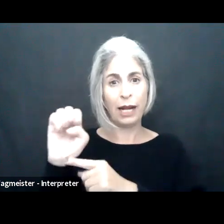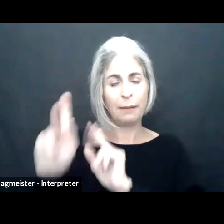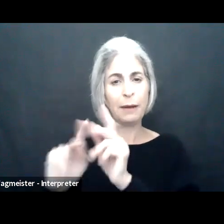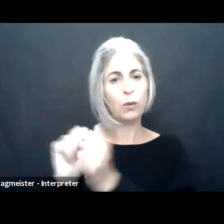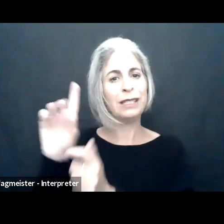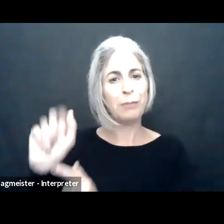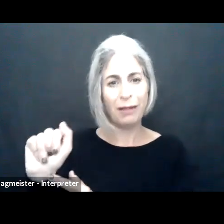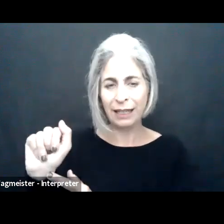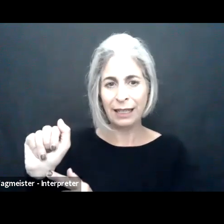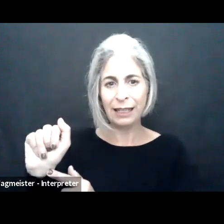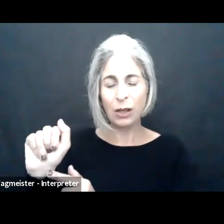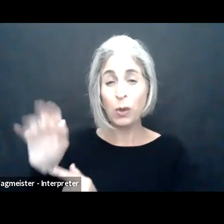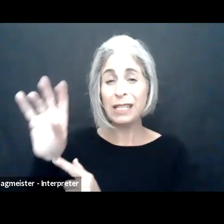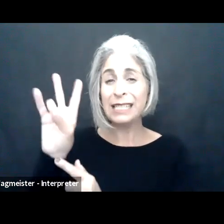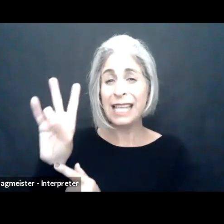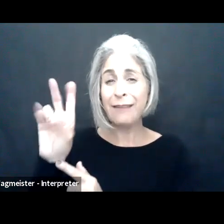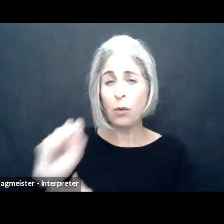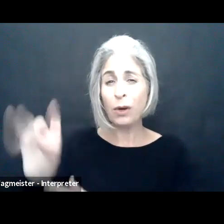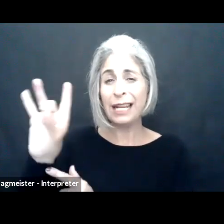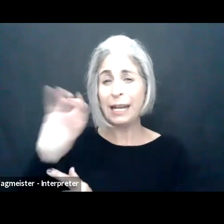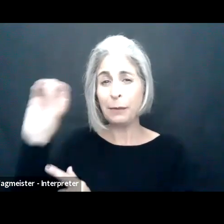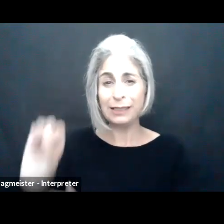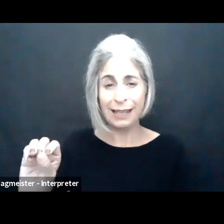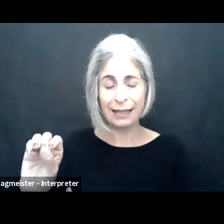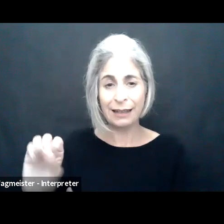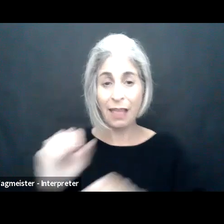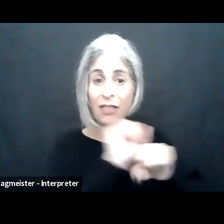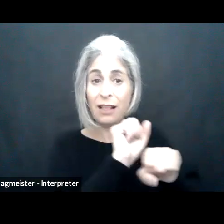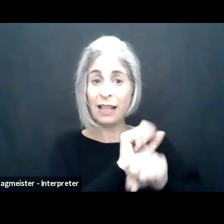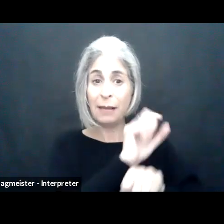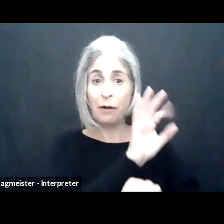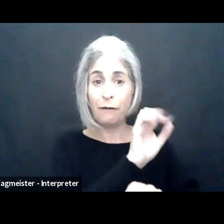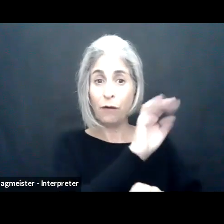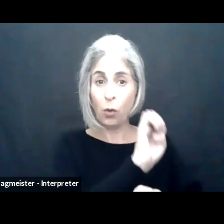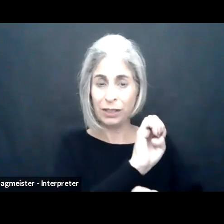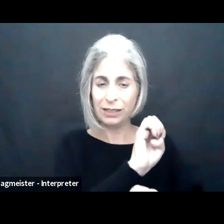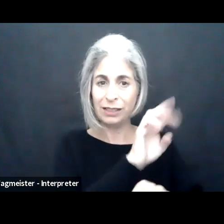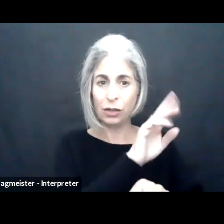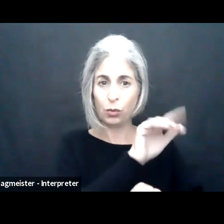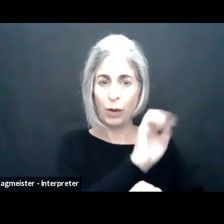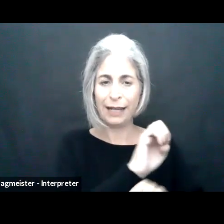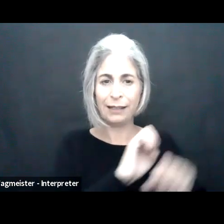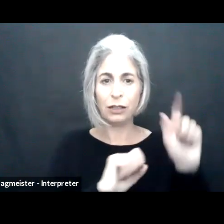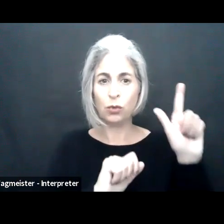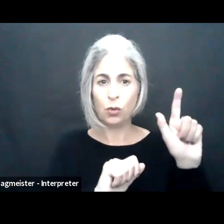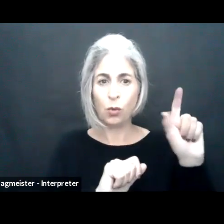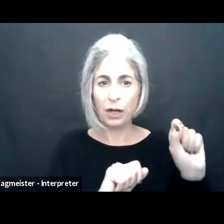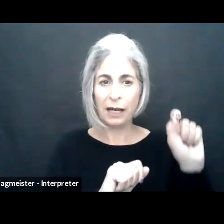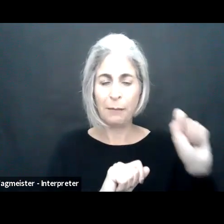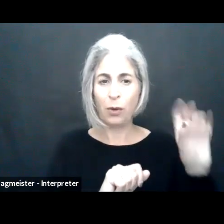COVID-19 recession, the unemployment rate for people with disabilities was